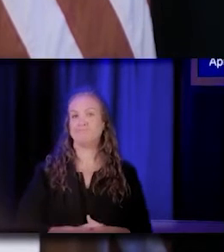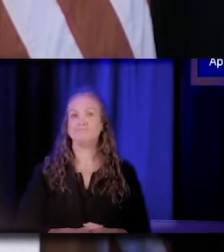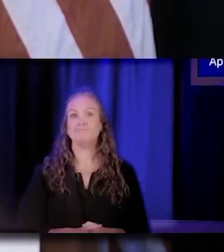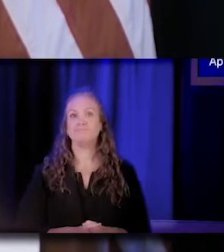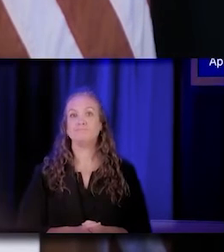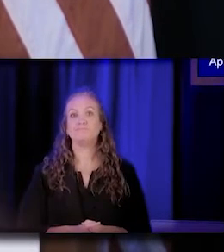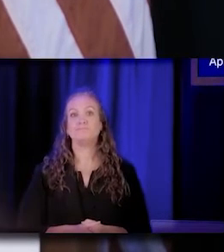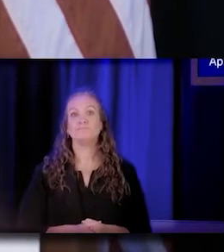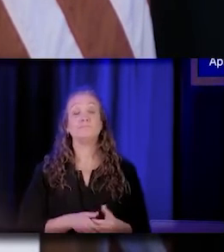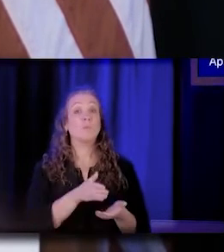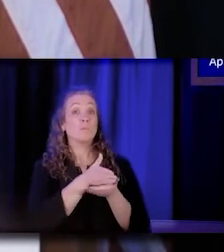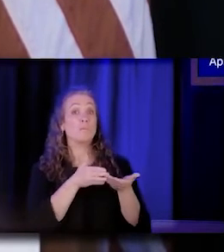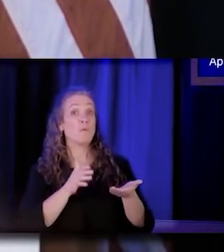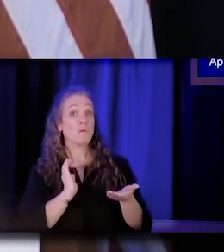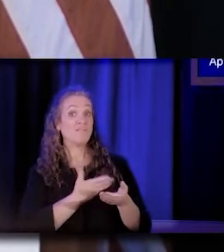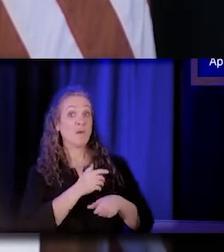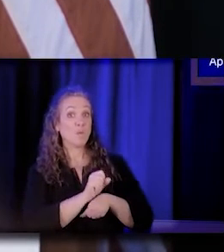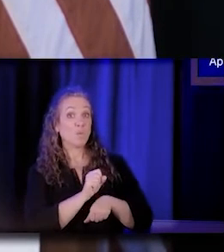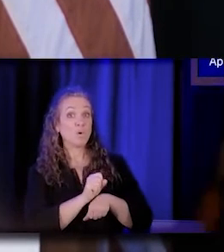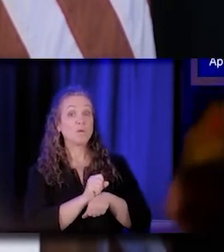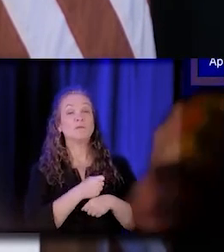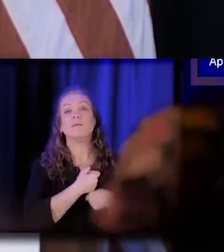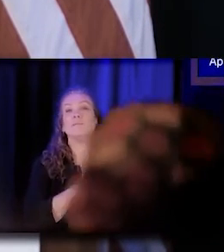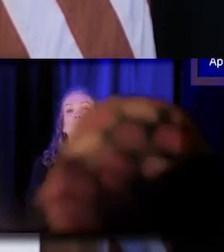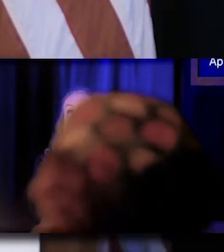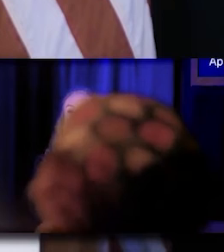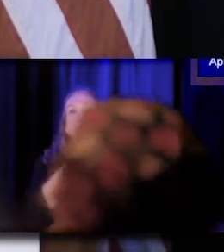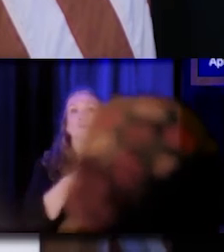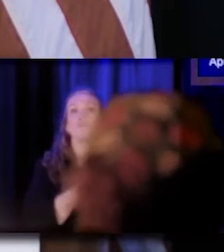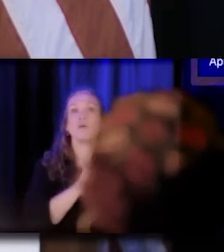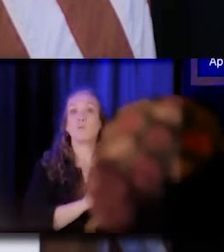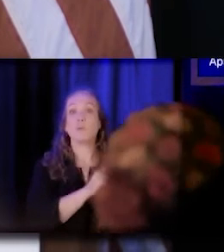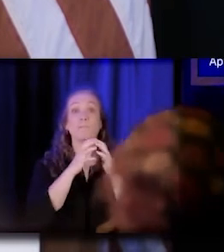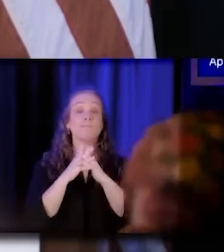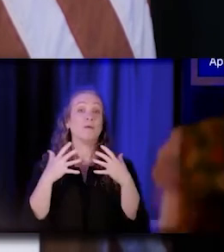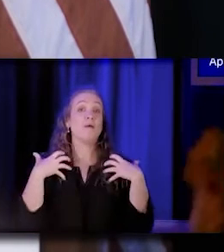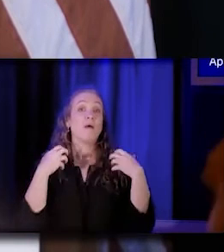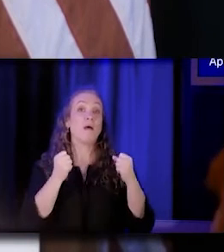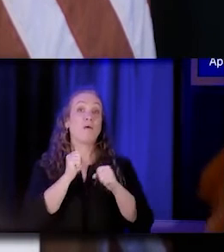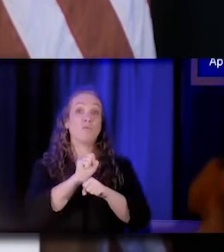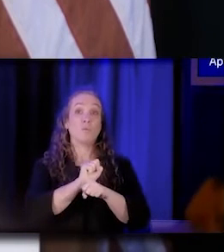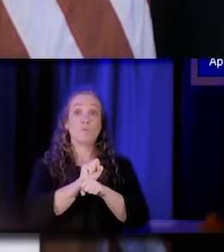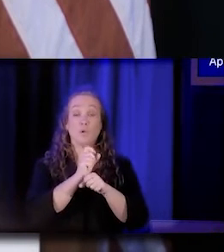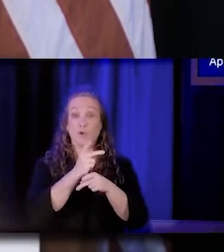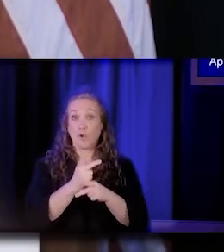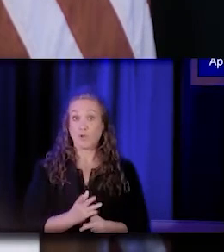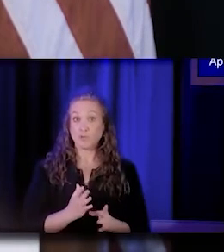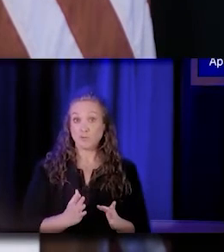Part of this work is ensuring that we're building a health workforce that reflects the rich diversity of the California population